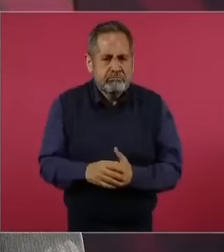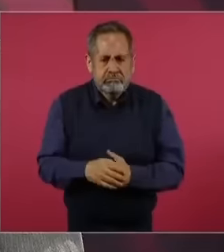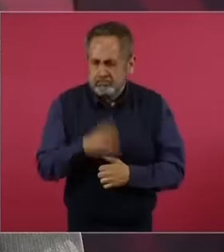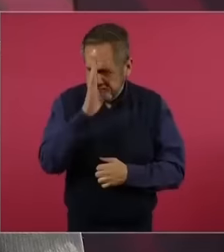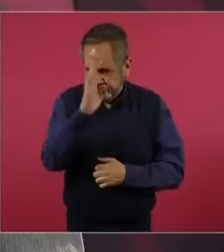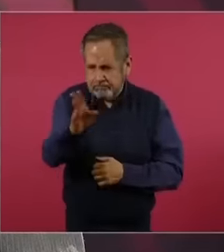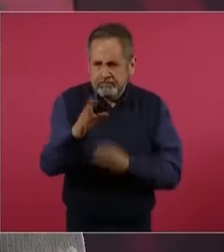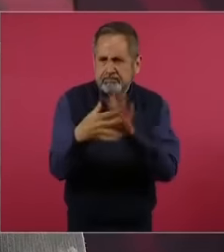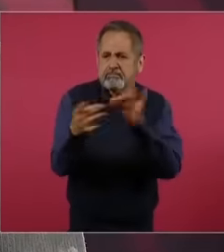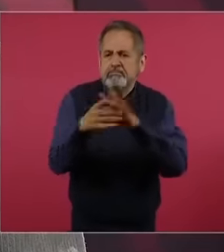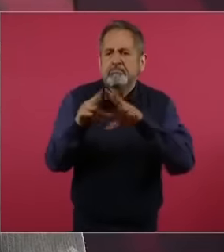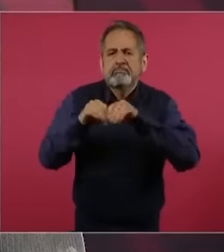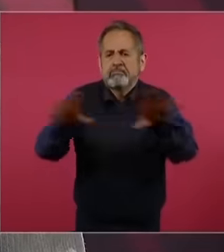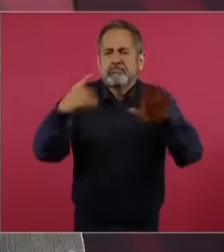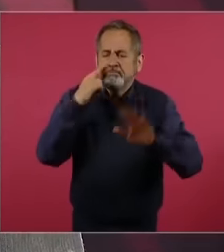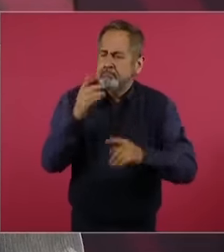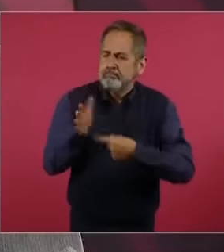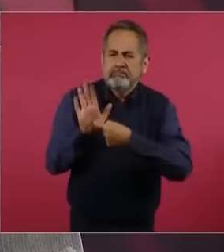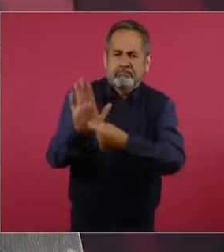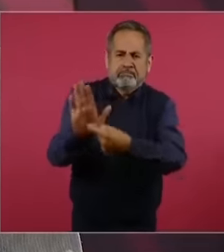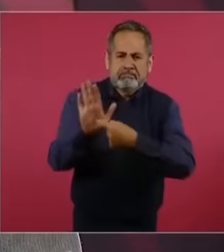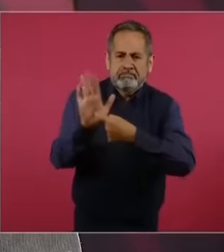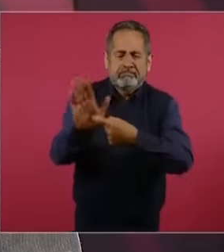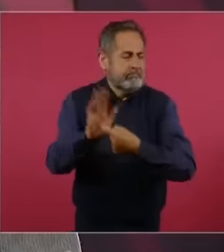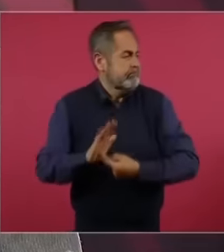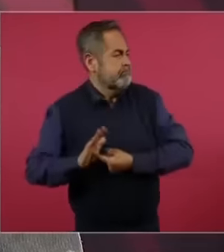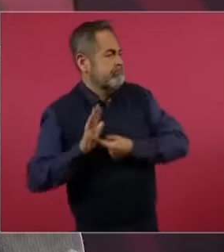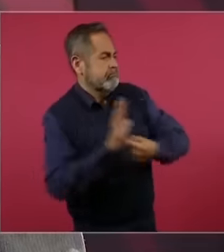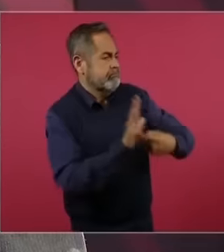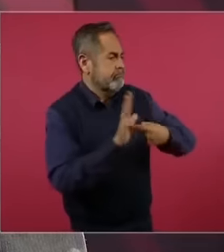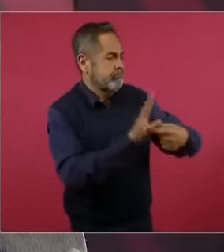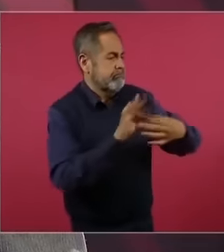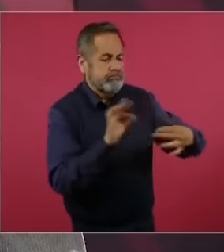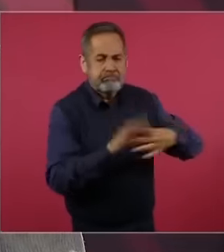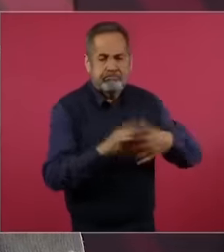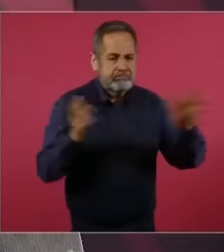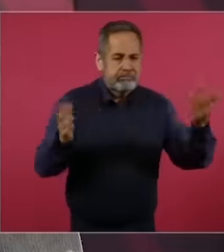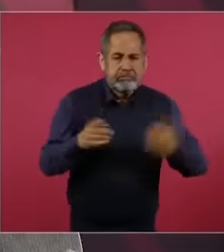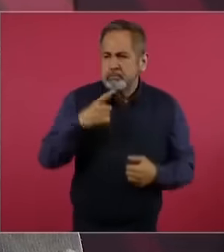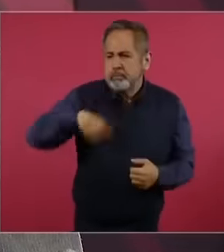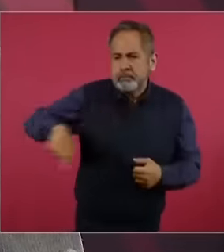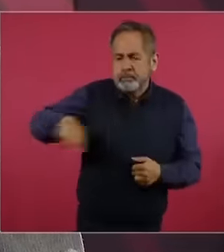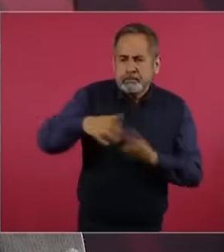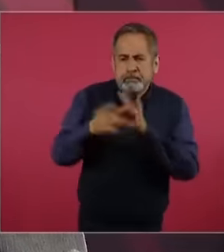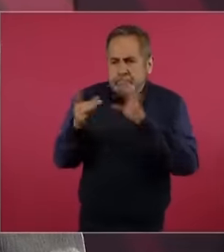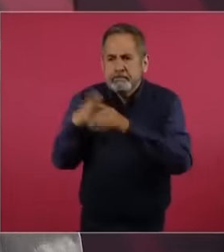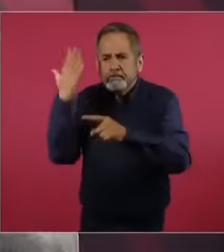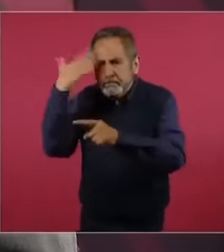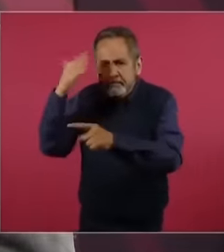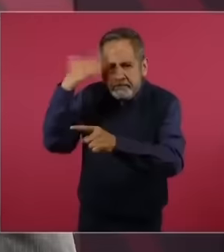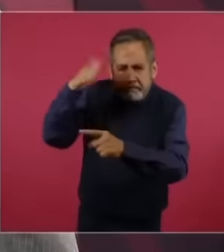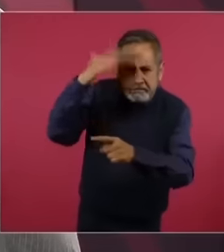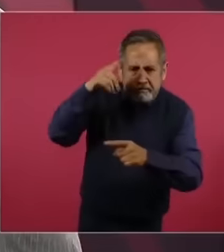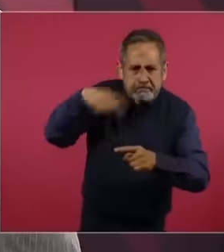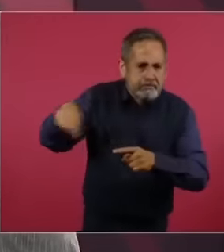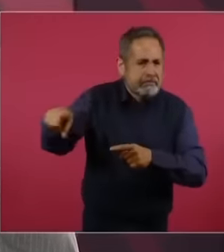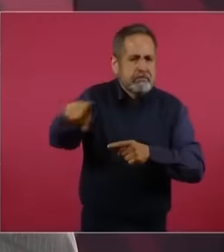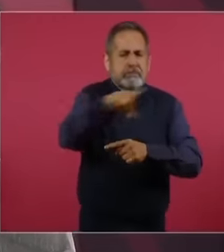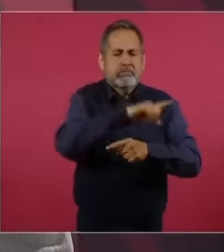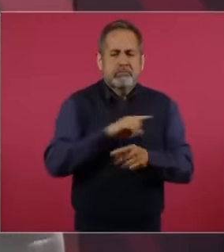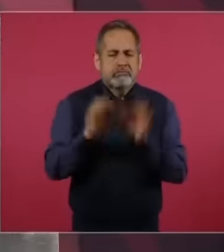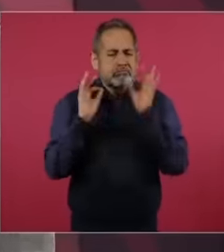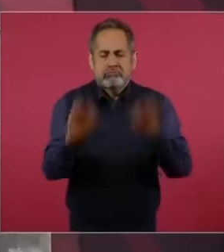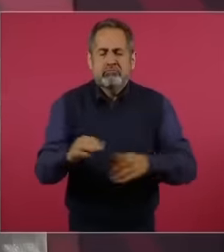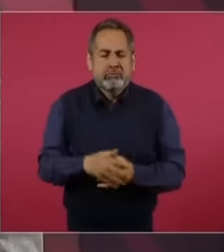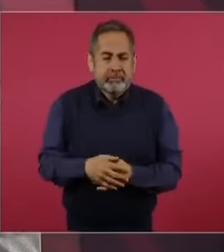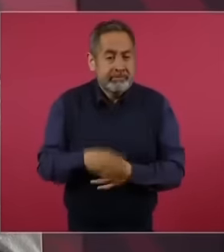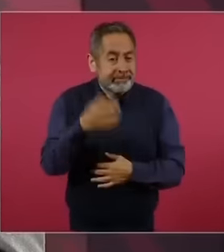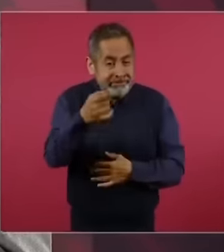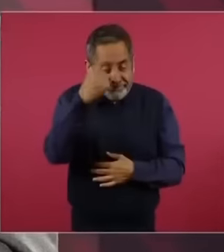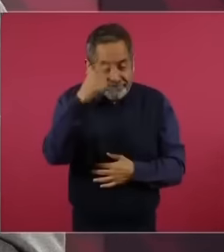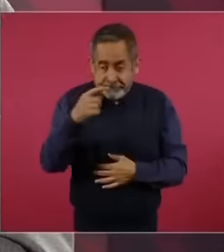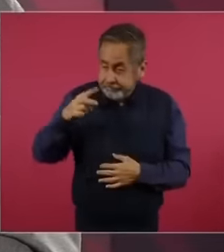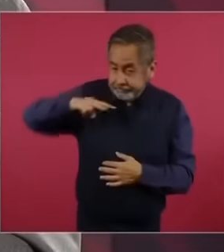uh from mouth to mouth And the truth makes its way and reaches